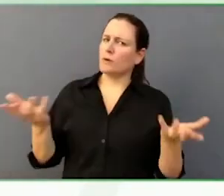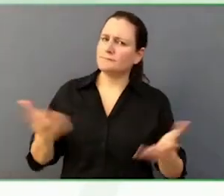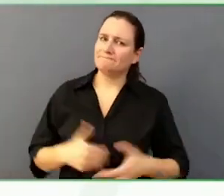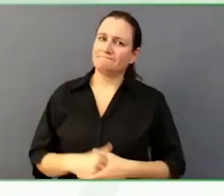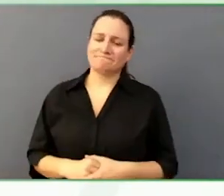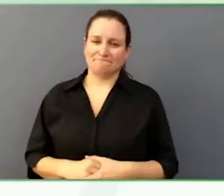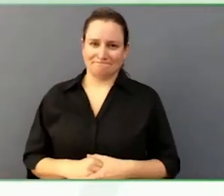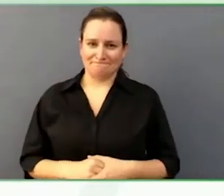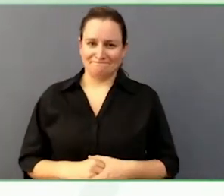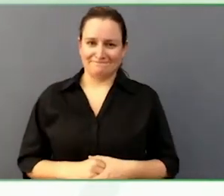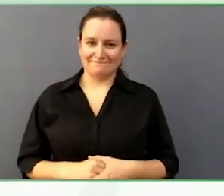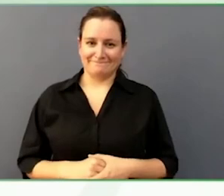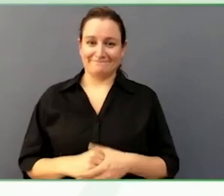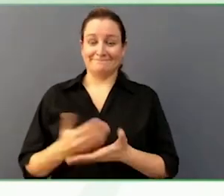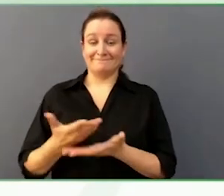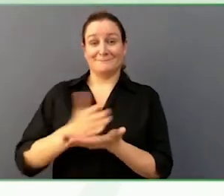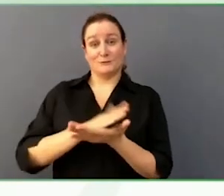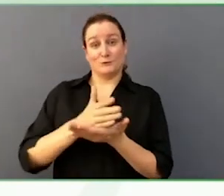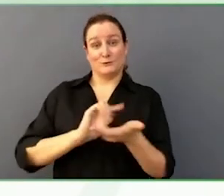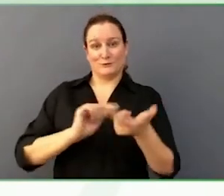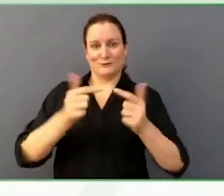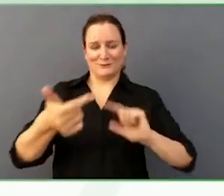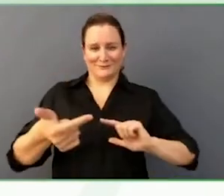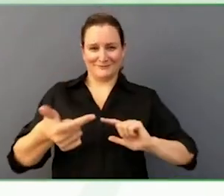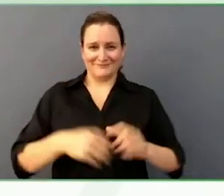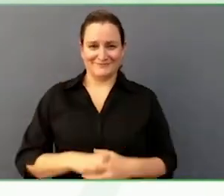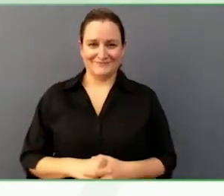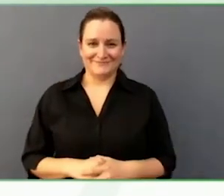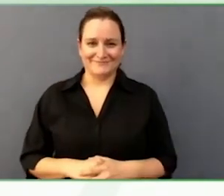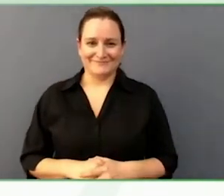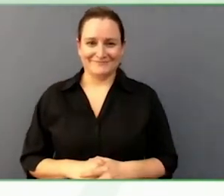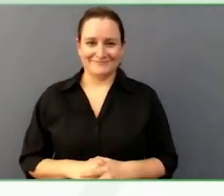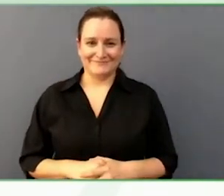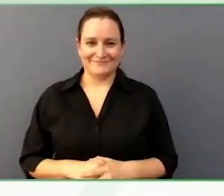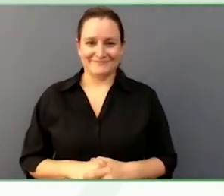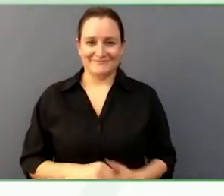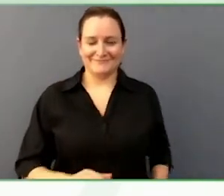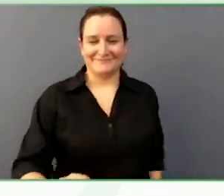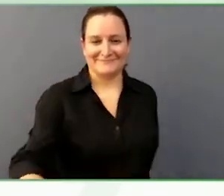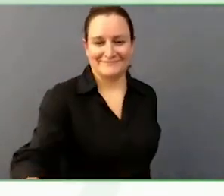I think, from my perspective, I have said at a number of times, but